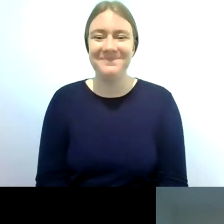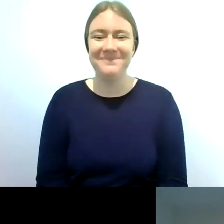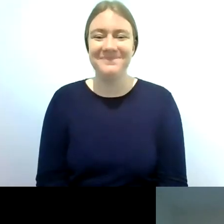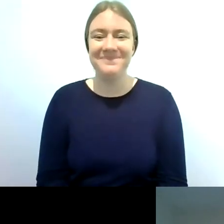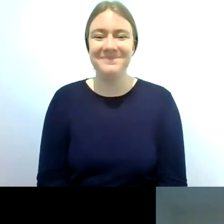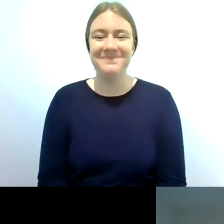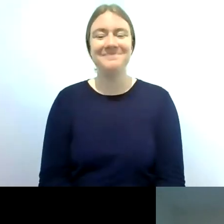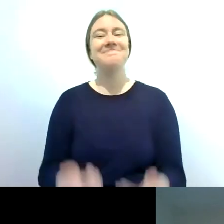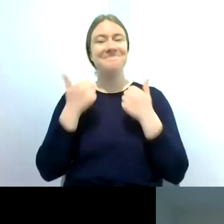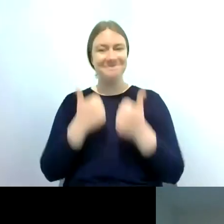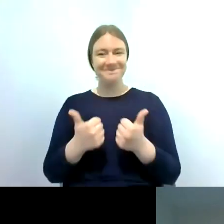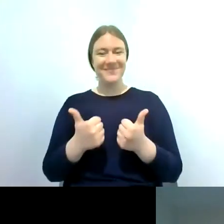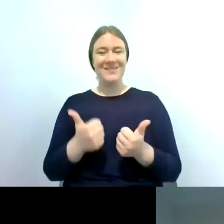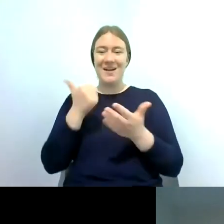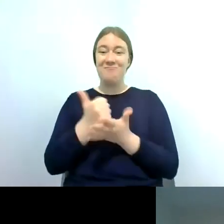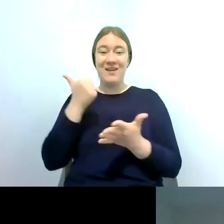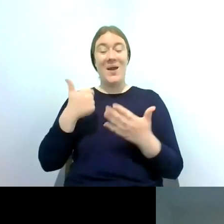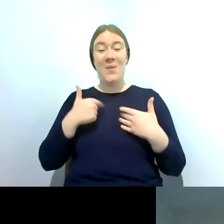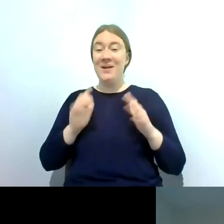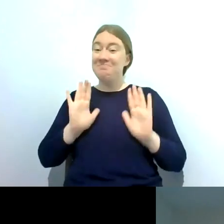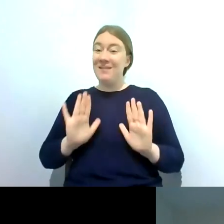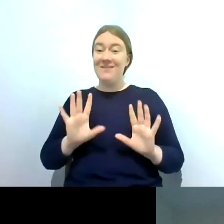okay brilliant well we will leave it there thanks again for joining